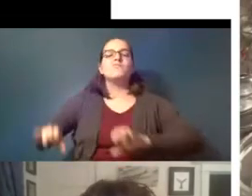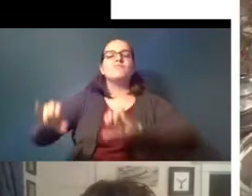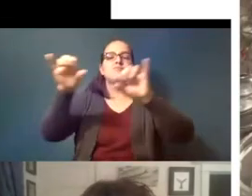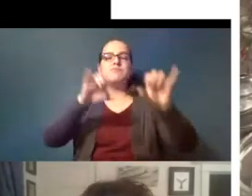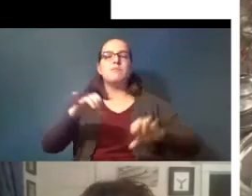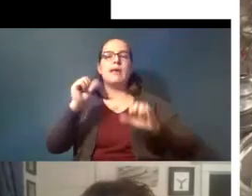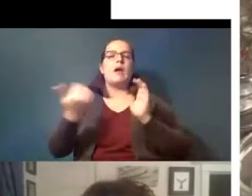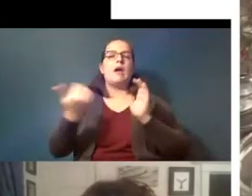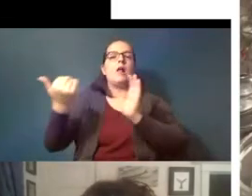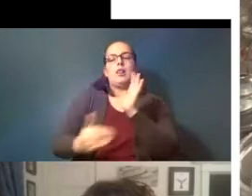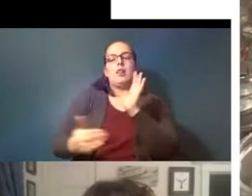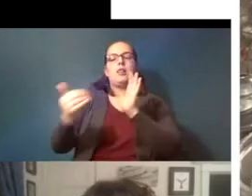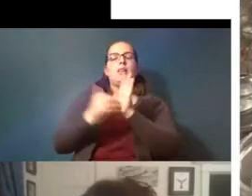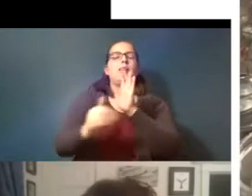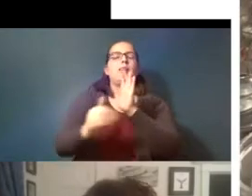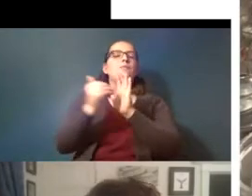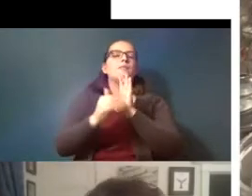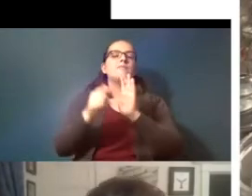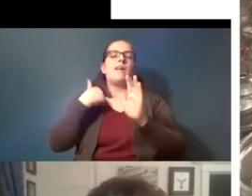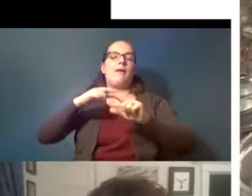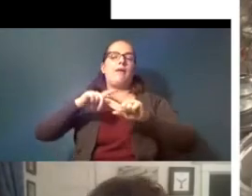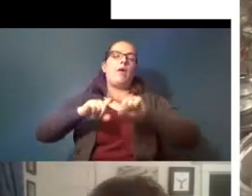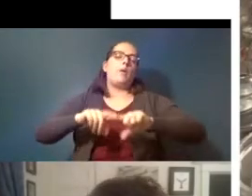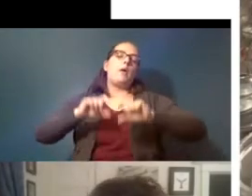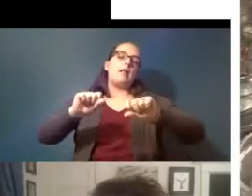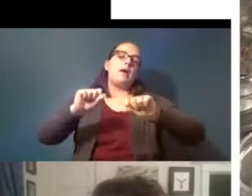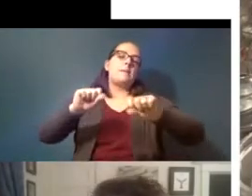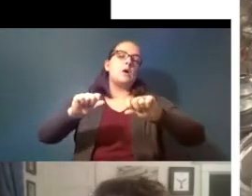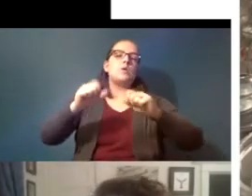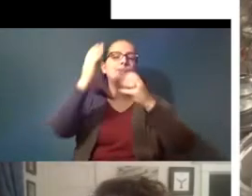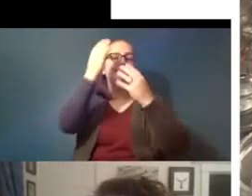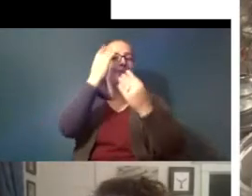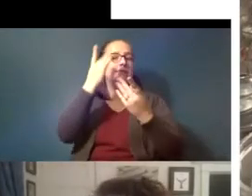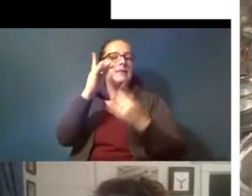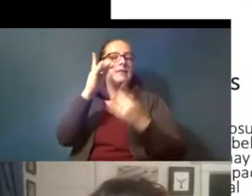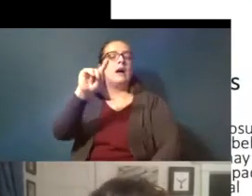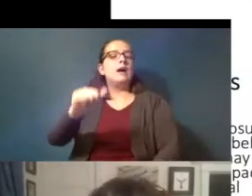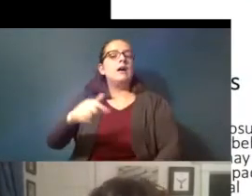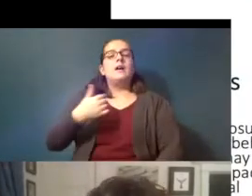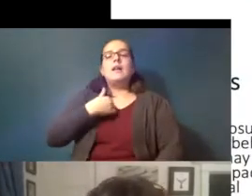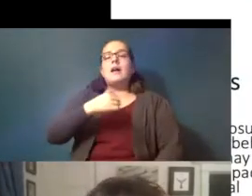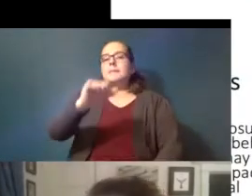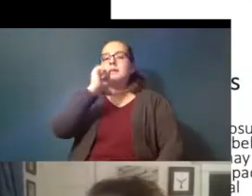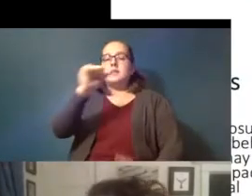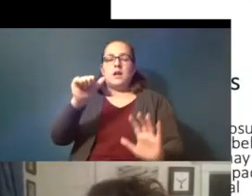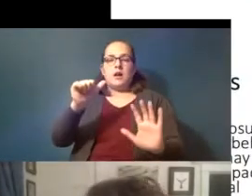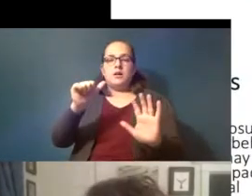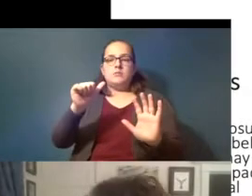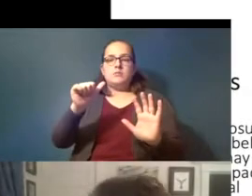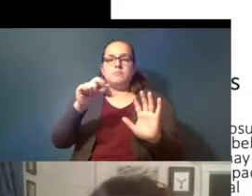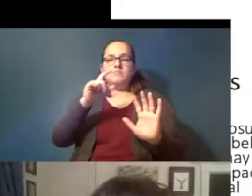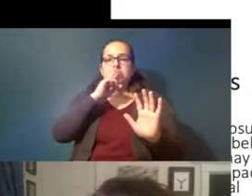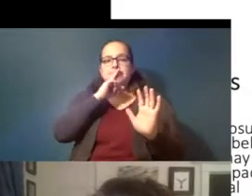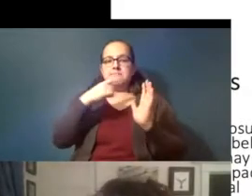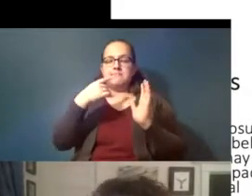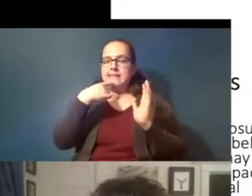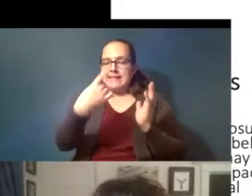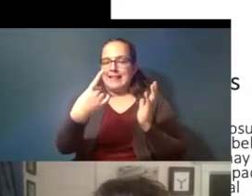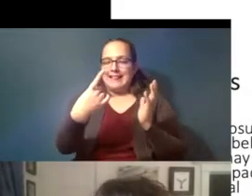and over again to get reliable reliable data and i'm not going to belabor the results too much here